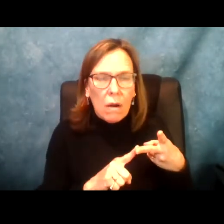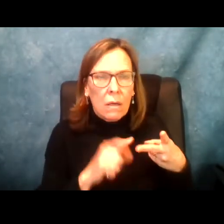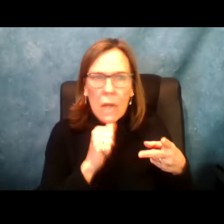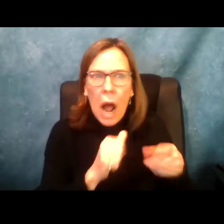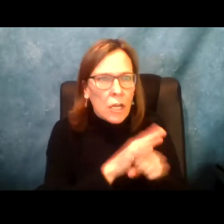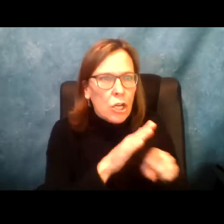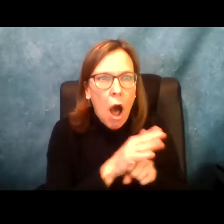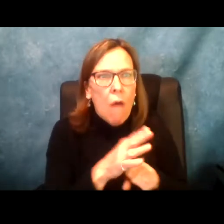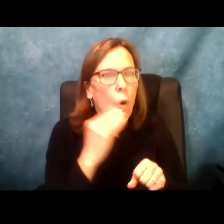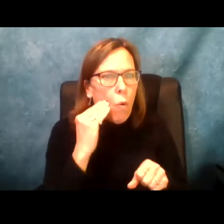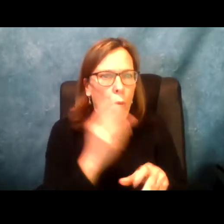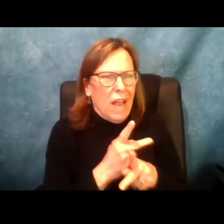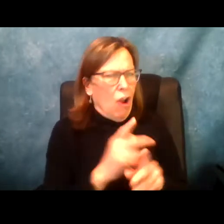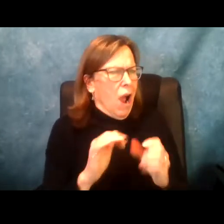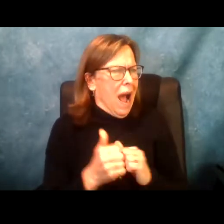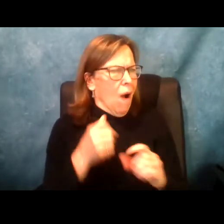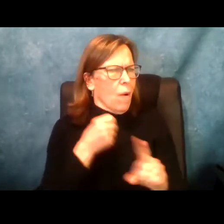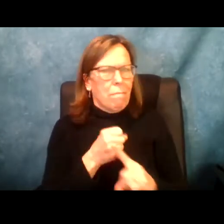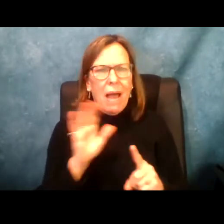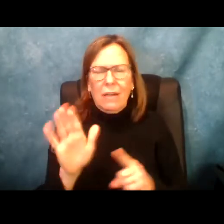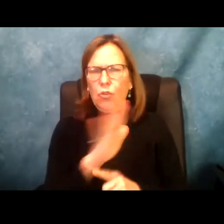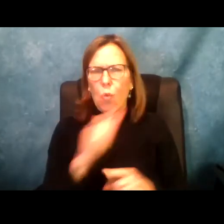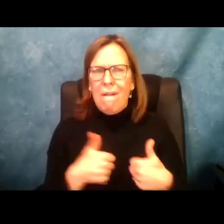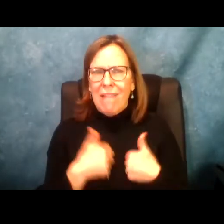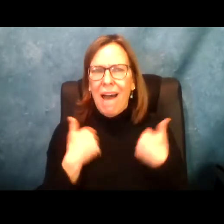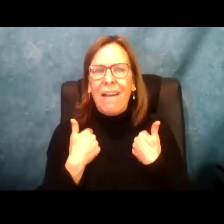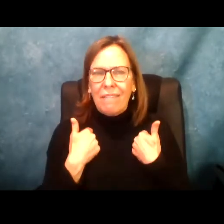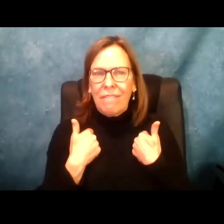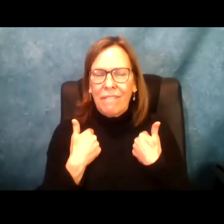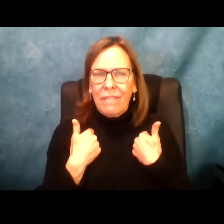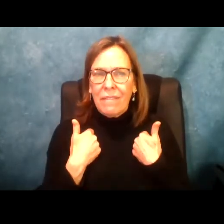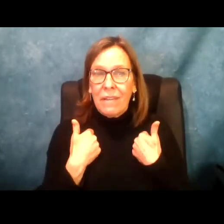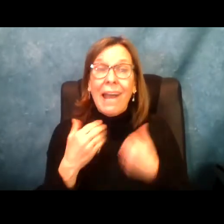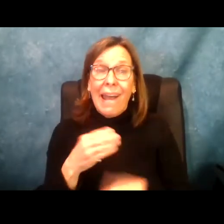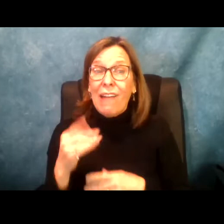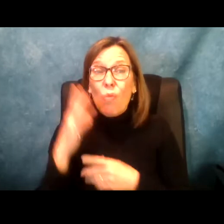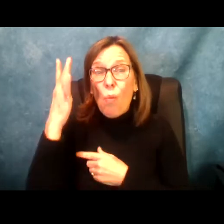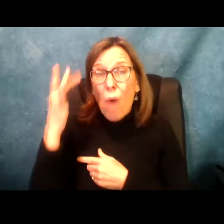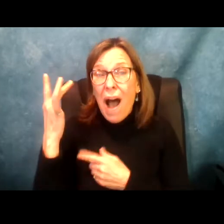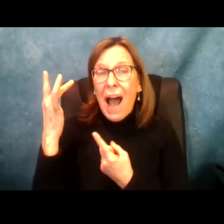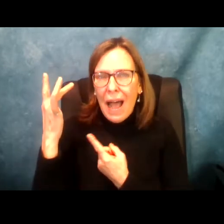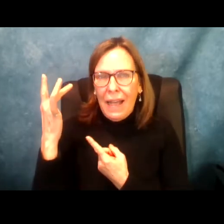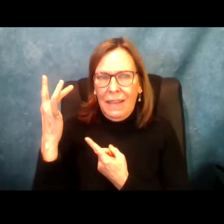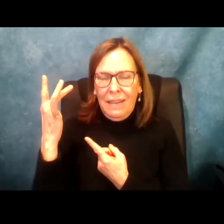your story, it is how home care is impacting you. How home care, or the lack of home care, impacts your life. And